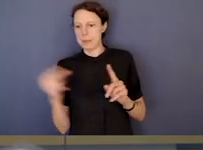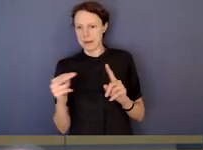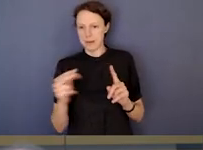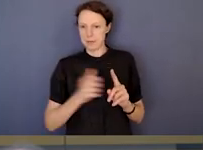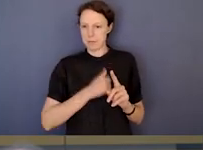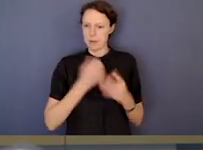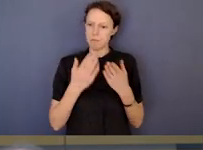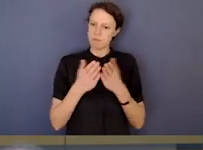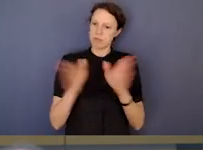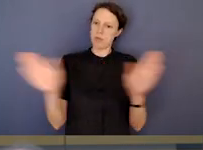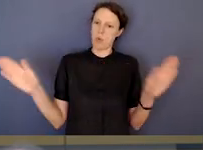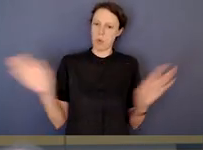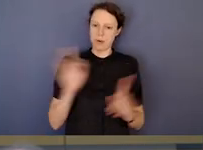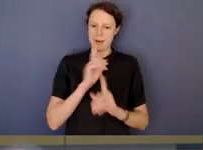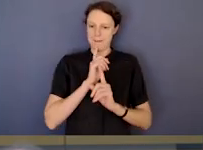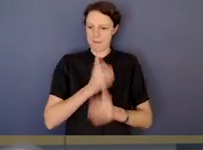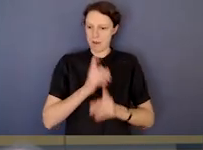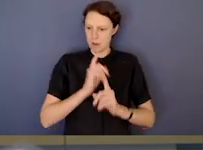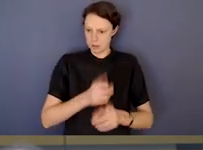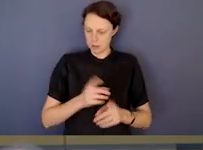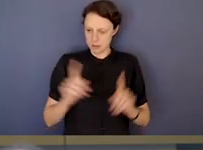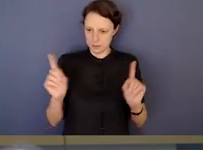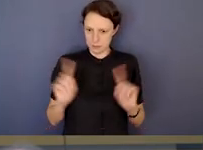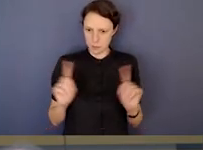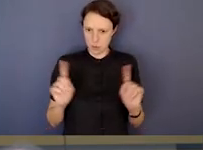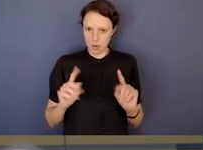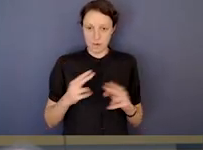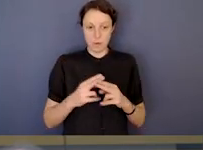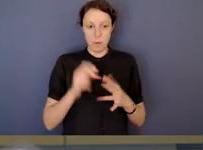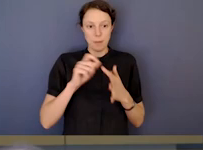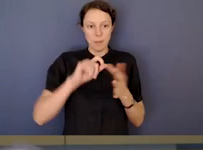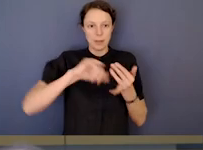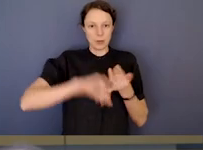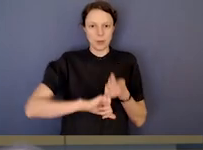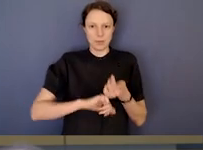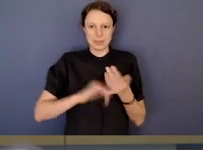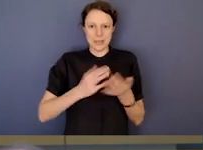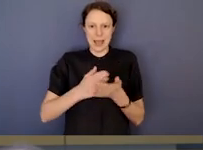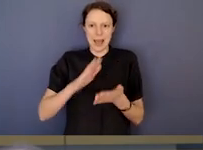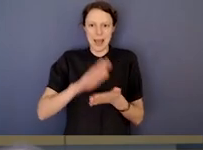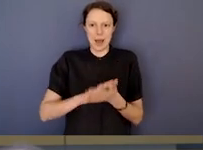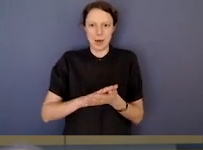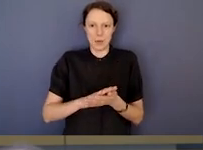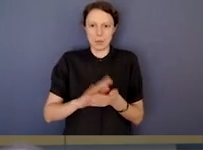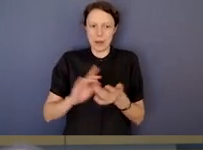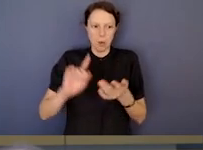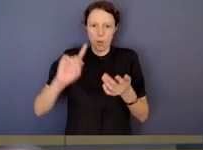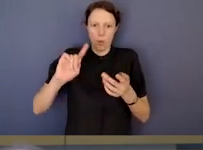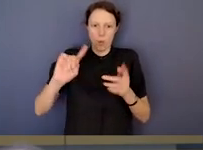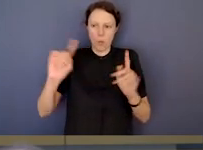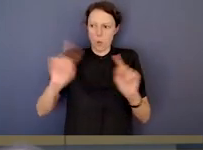What would be my broader advice to public servants about, well, how do you...